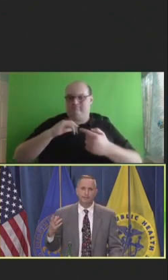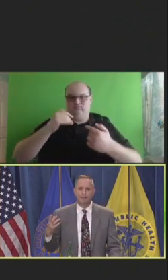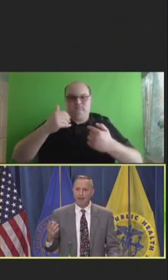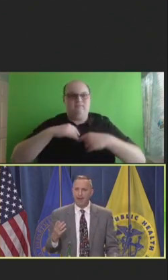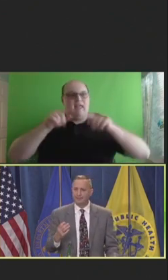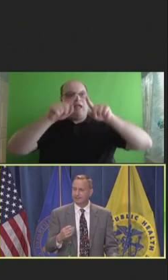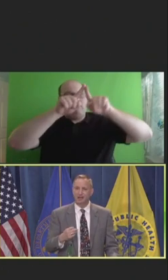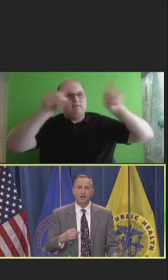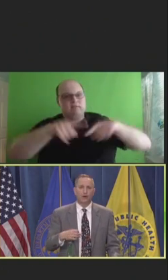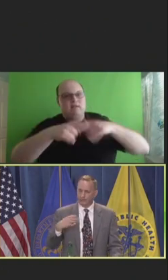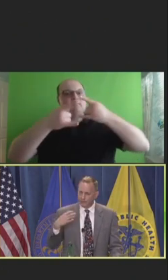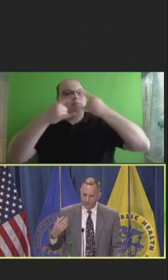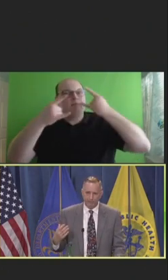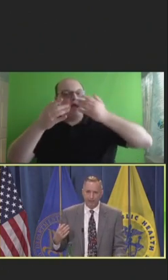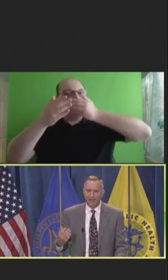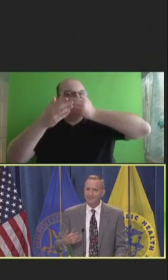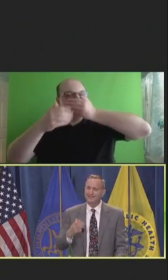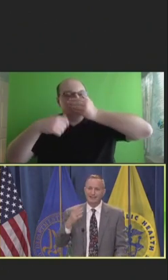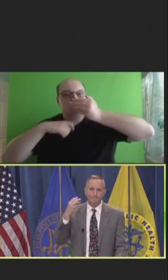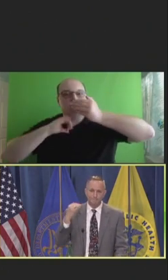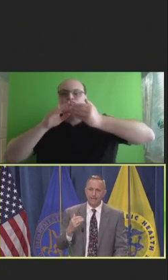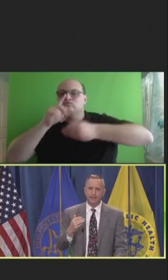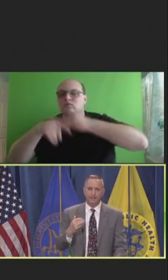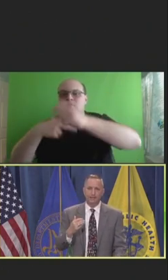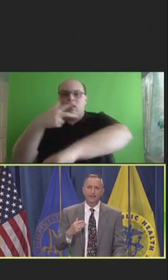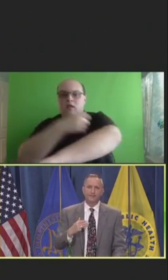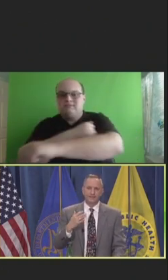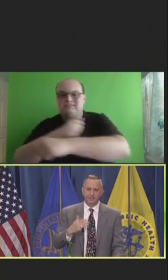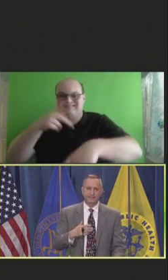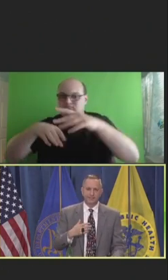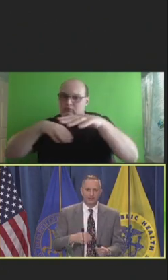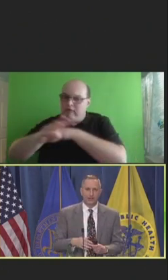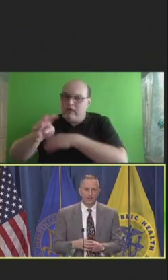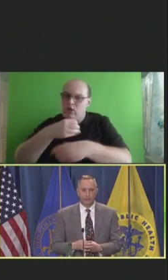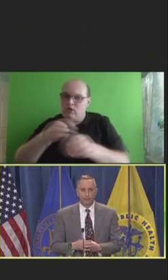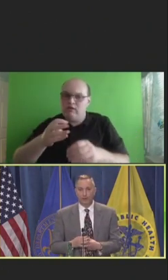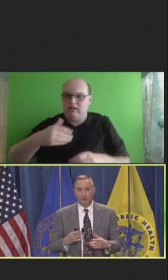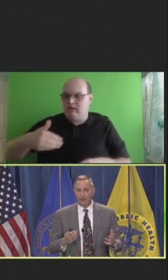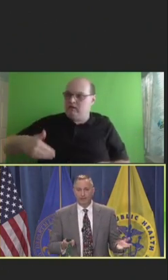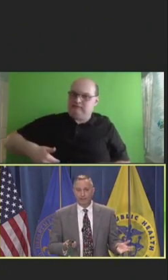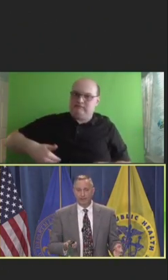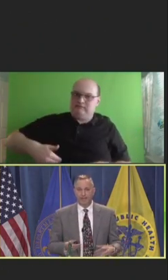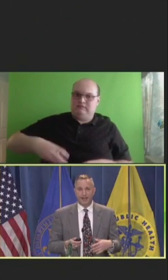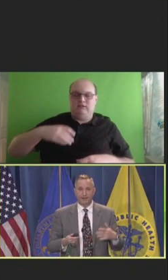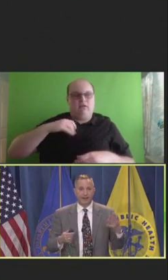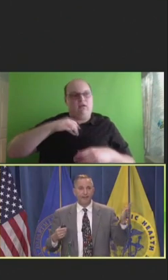masks or if we would talk about vaccines and immediately sensing that we were likely to be attacked.